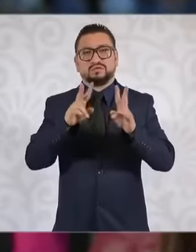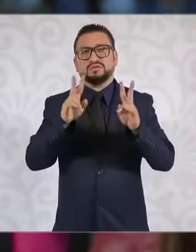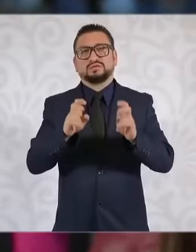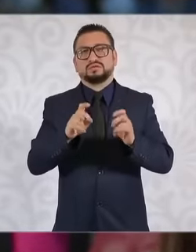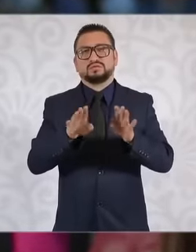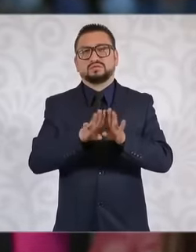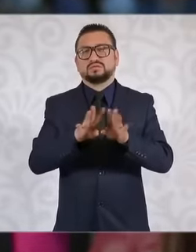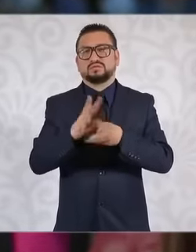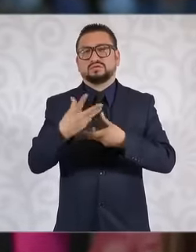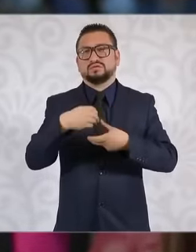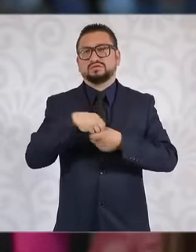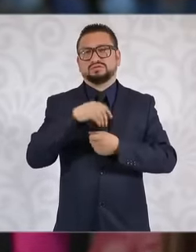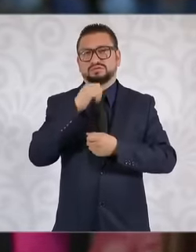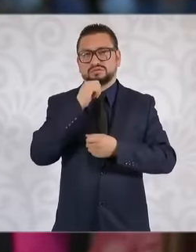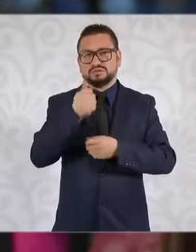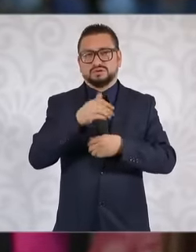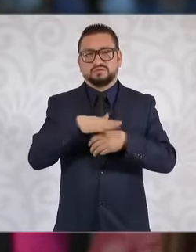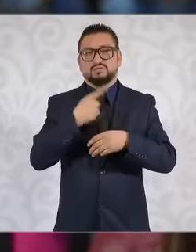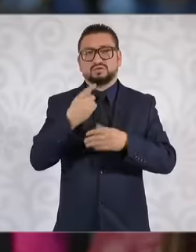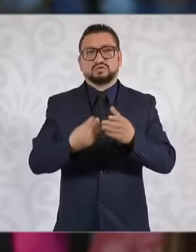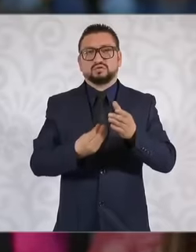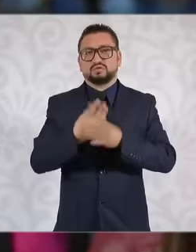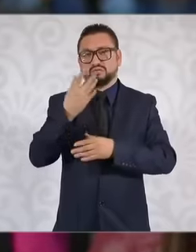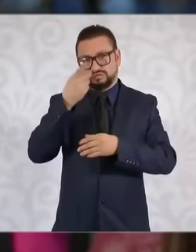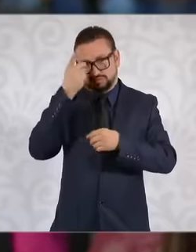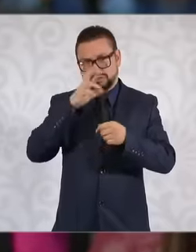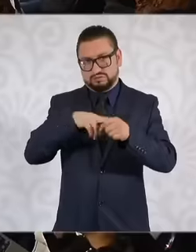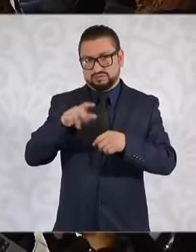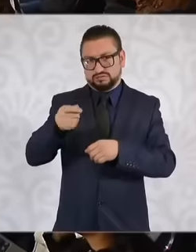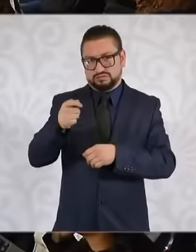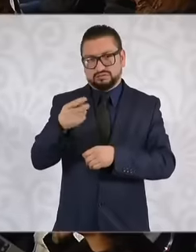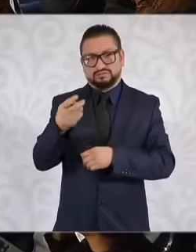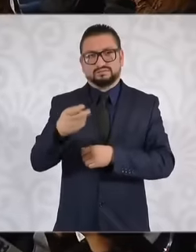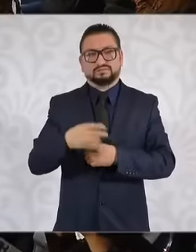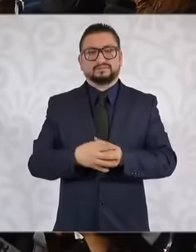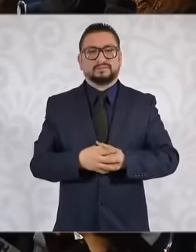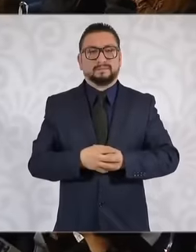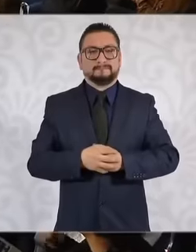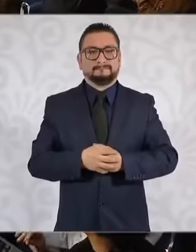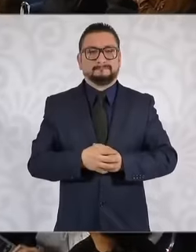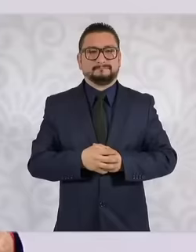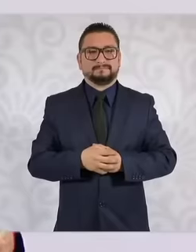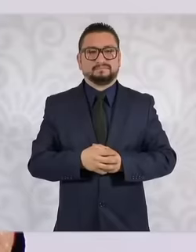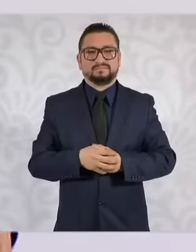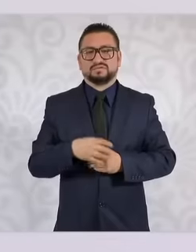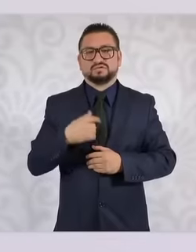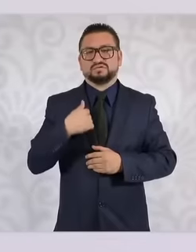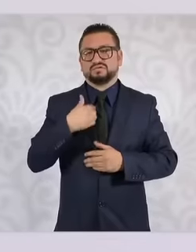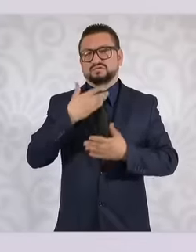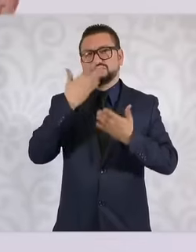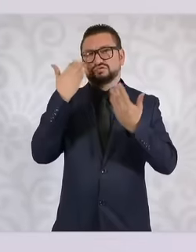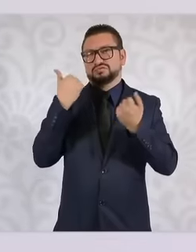inclusive, not with the new management of Channel 11. I don't know what that means. Please refer to Renata, she is a